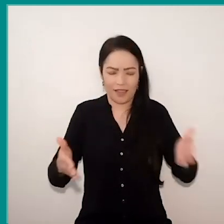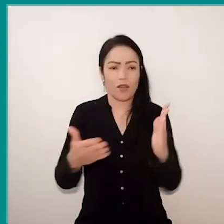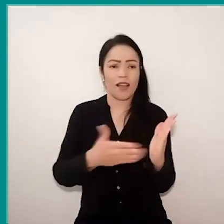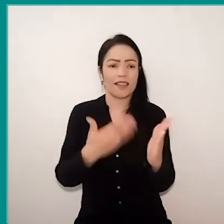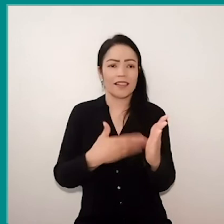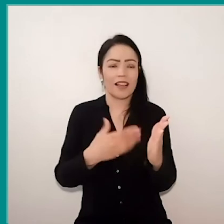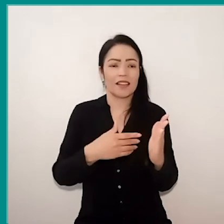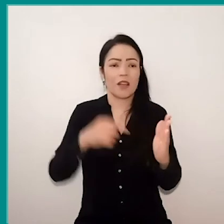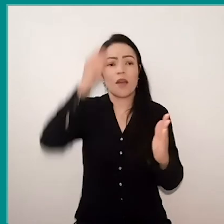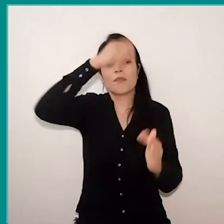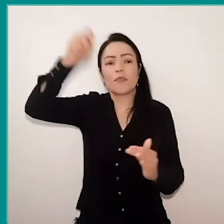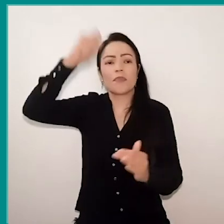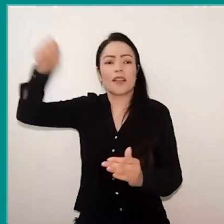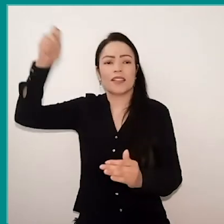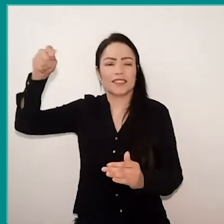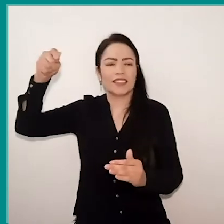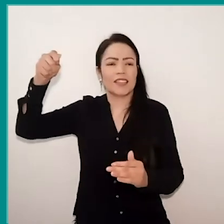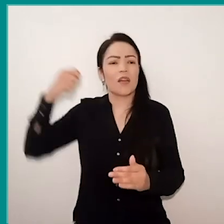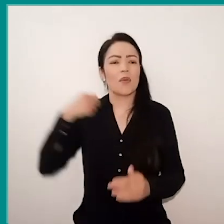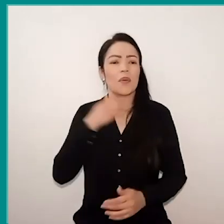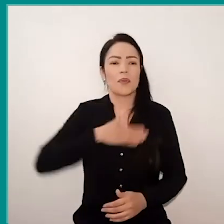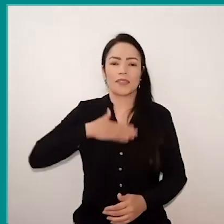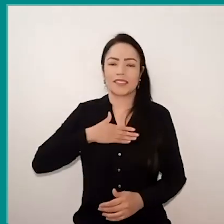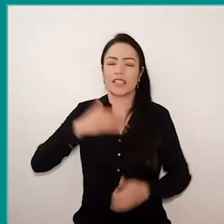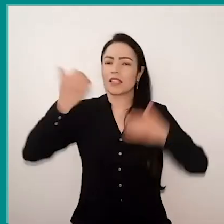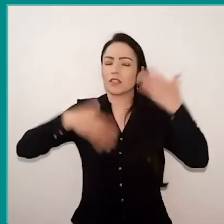I found very interesting the beginning of the speech, the whole speech,